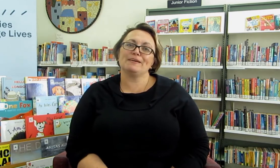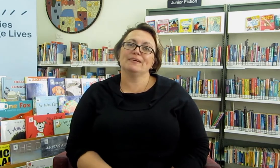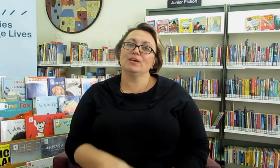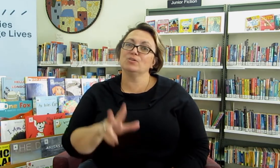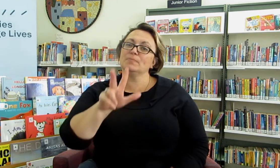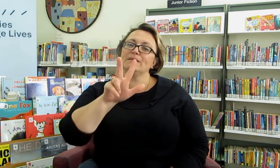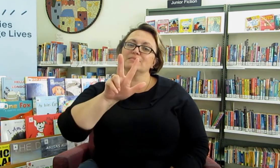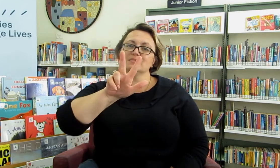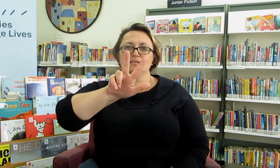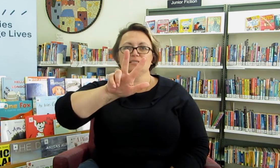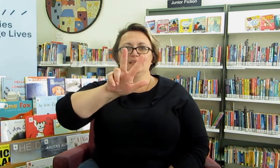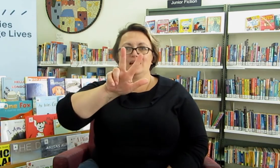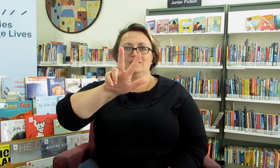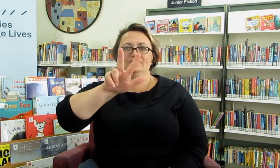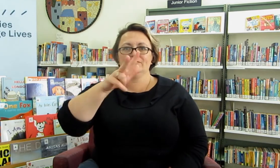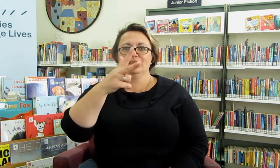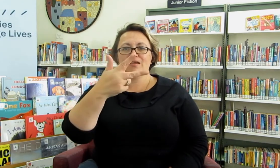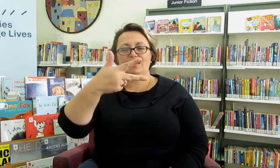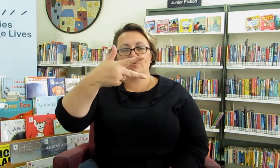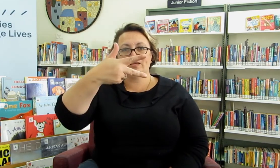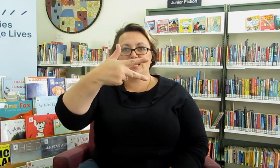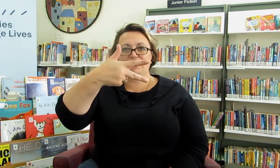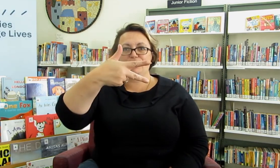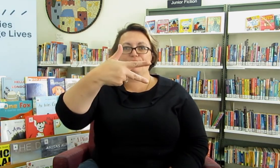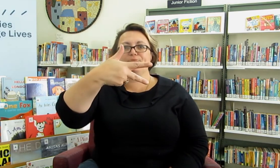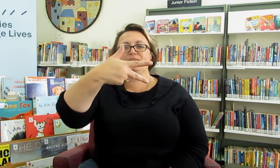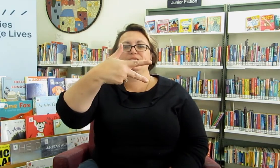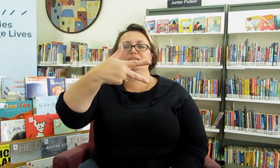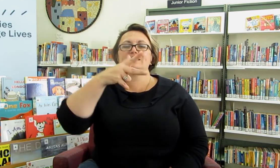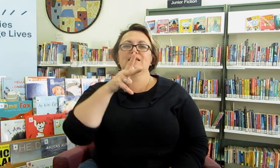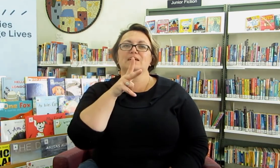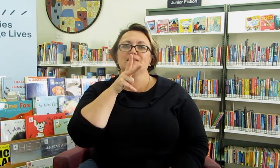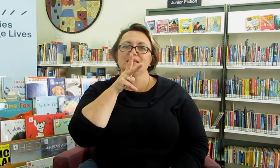and kookaburras like to laugh. And we can have our three fingers out like this,